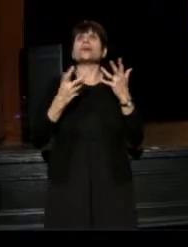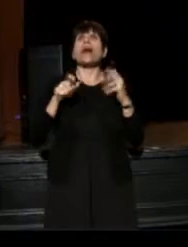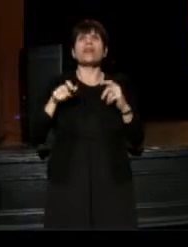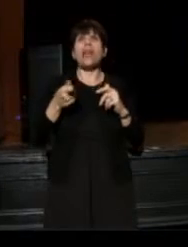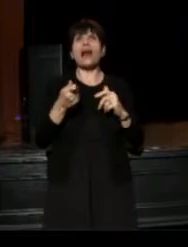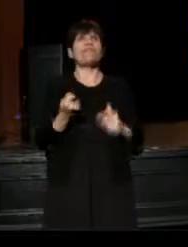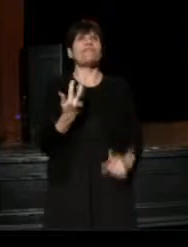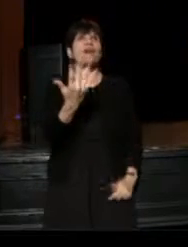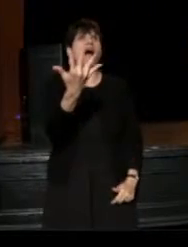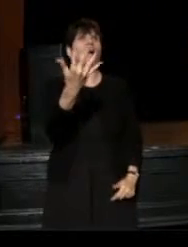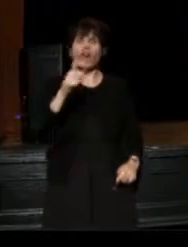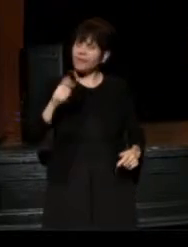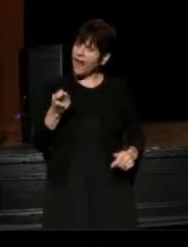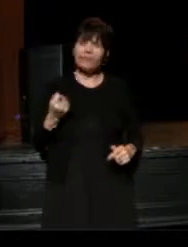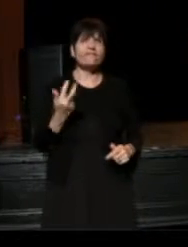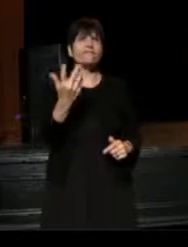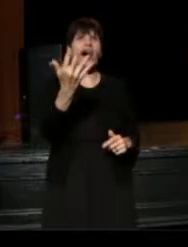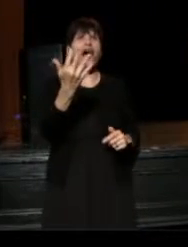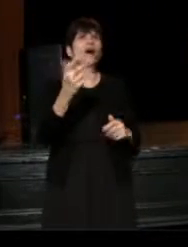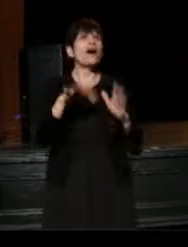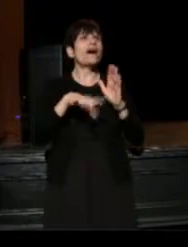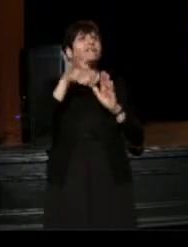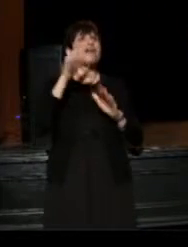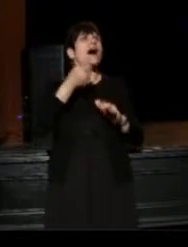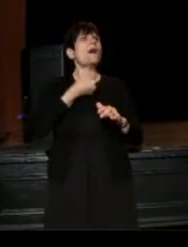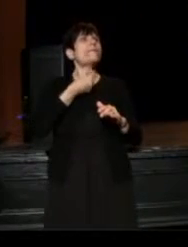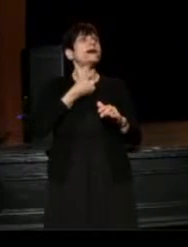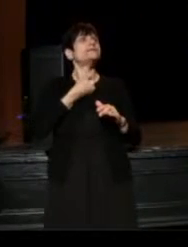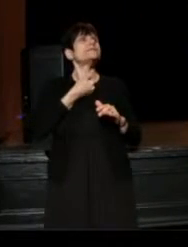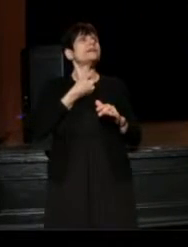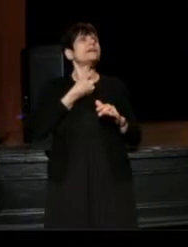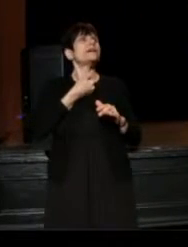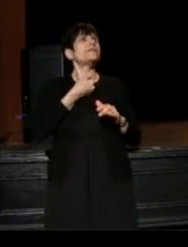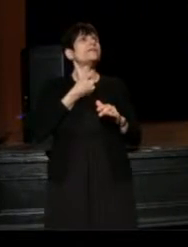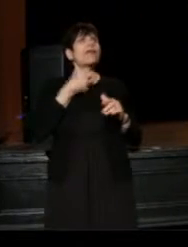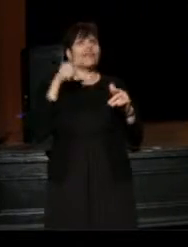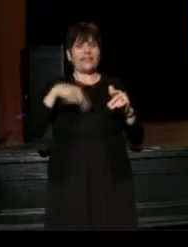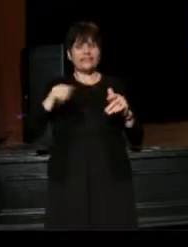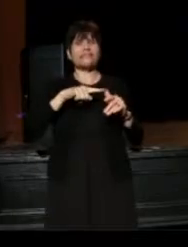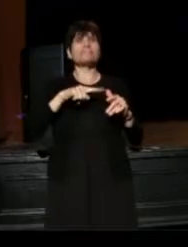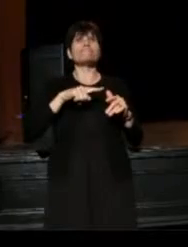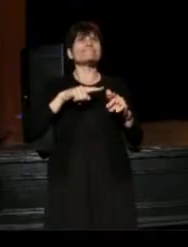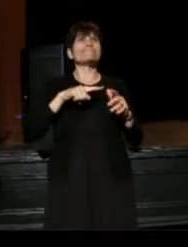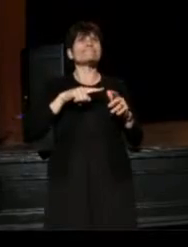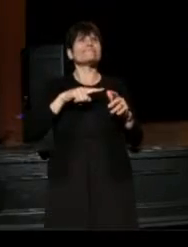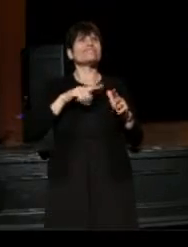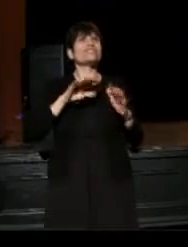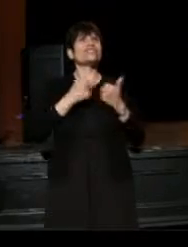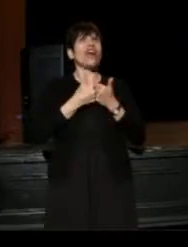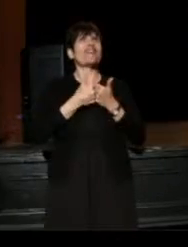I found myself throughout this challenge, - I literally think of it as a challenge-